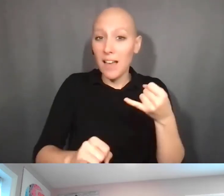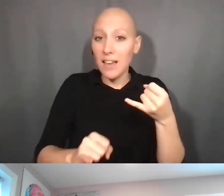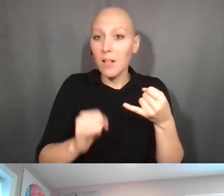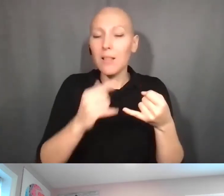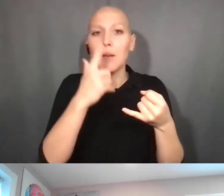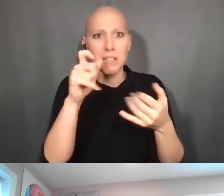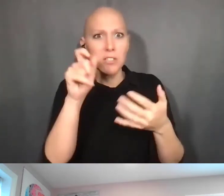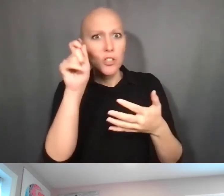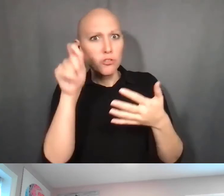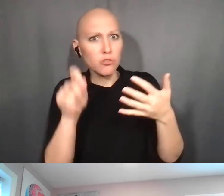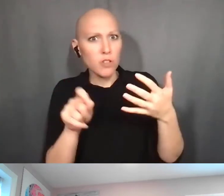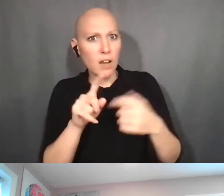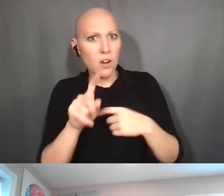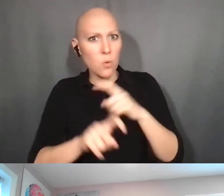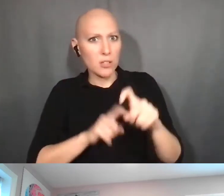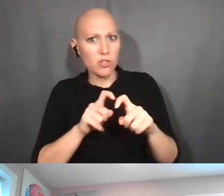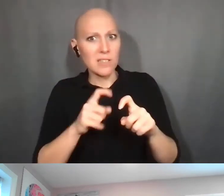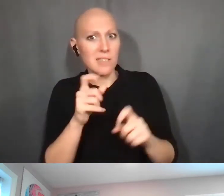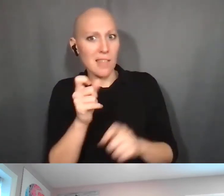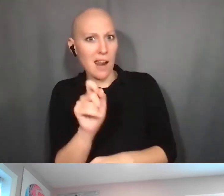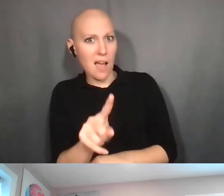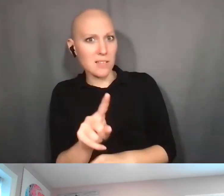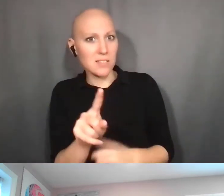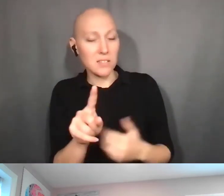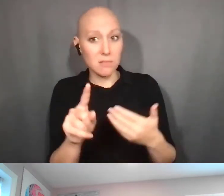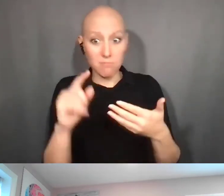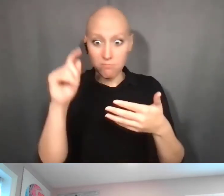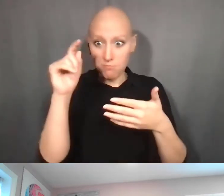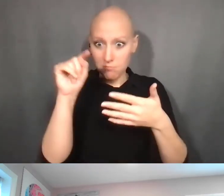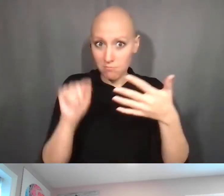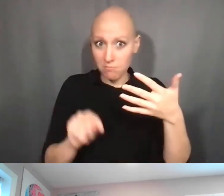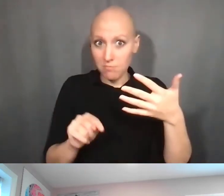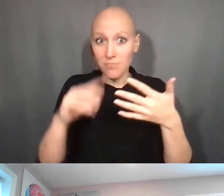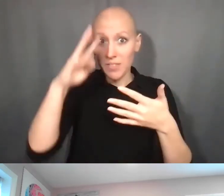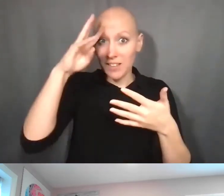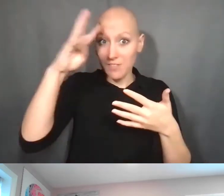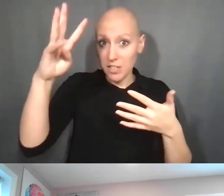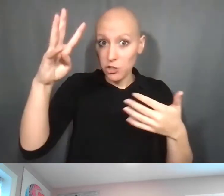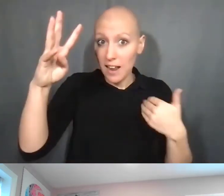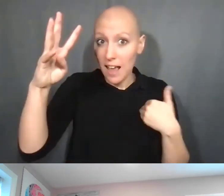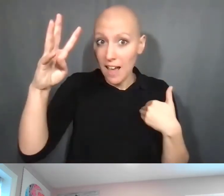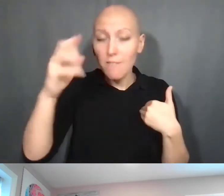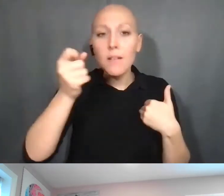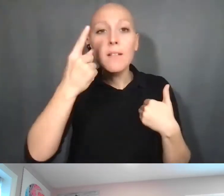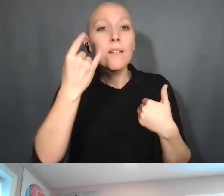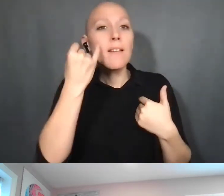is it their invention? Yes or no? Your prime awardee's not going to know what to check if you're not in communication with them.